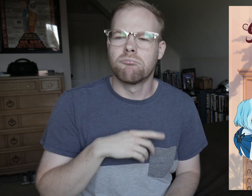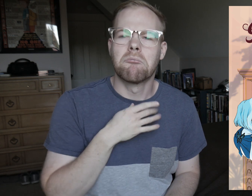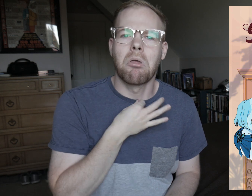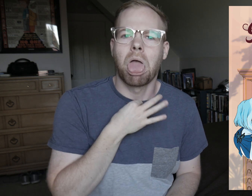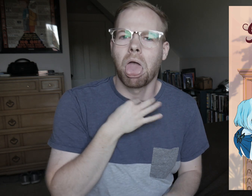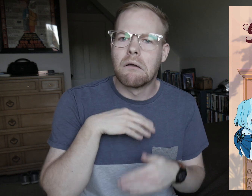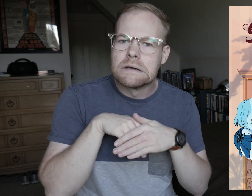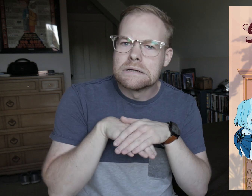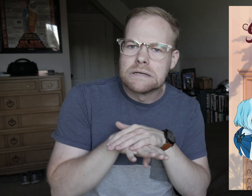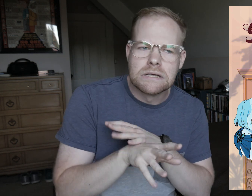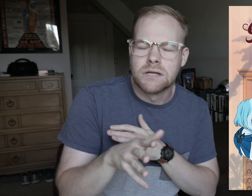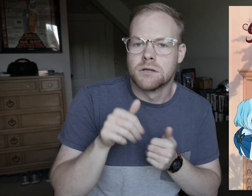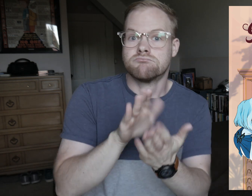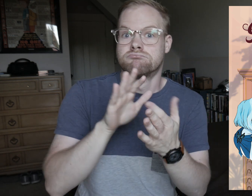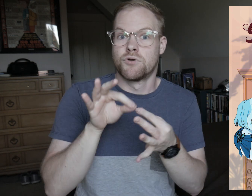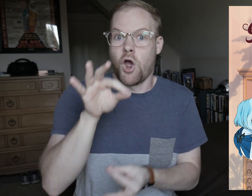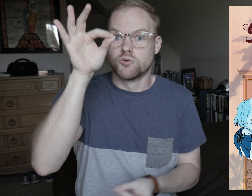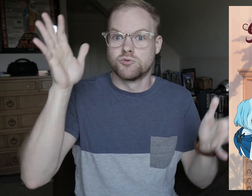Out of curiosity, she goes in and encounters ghosts!